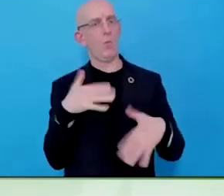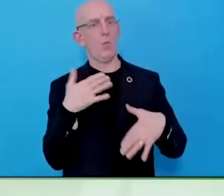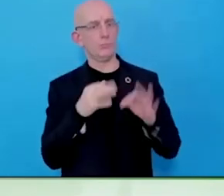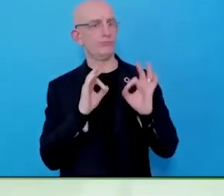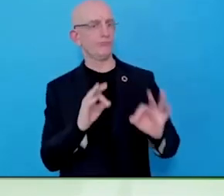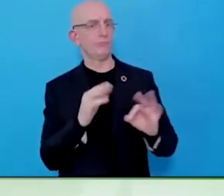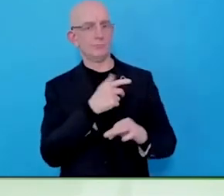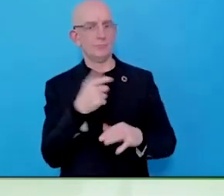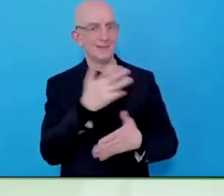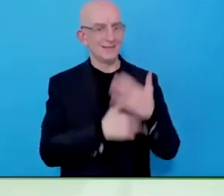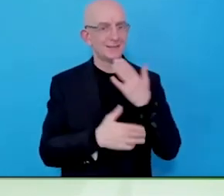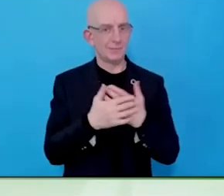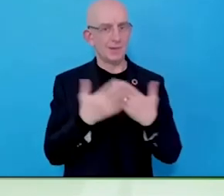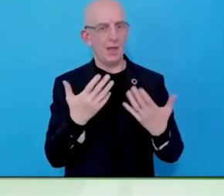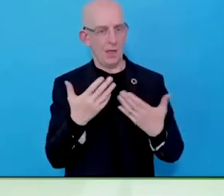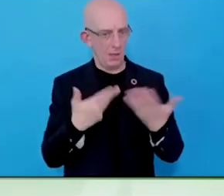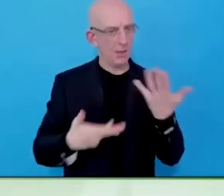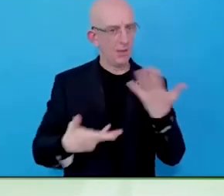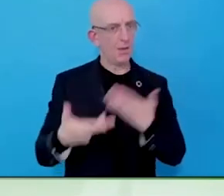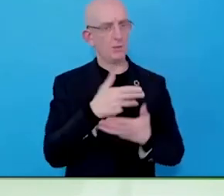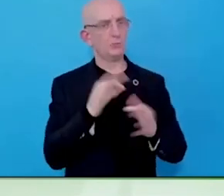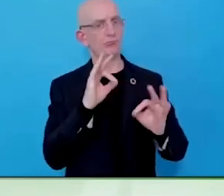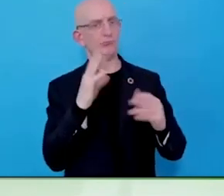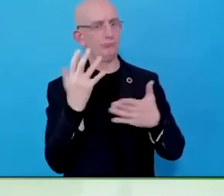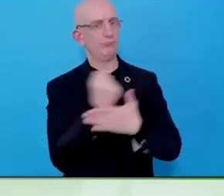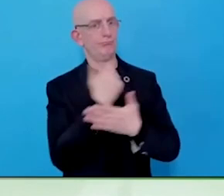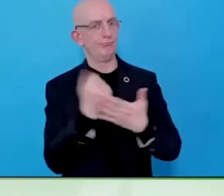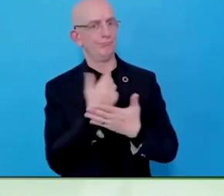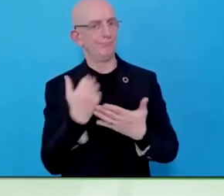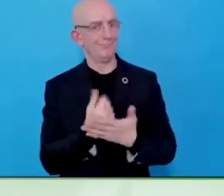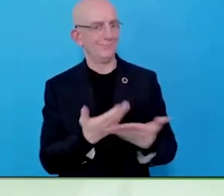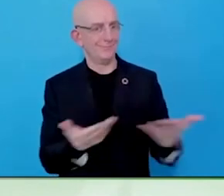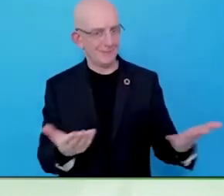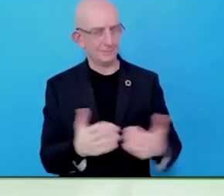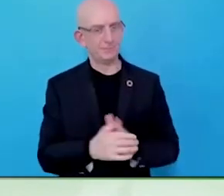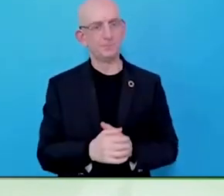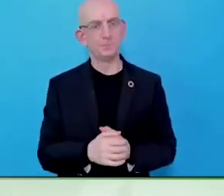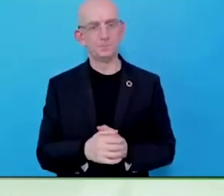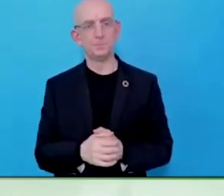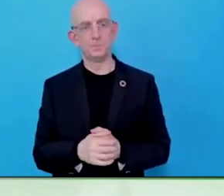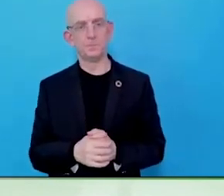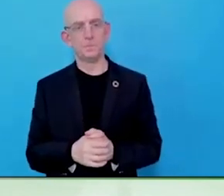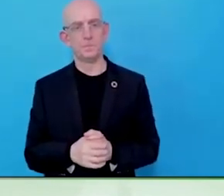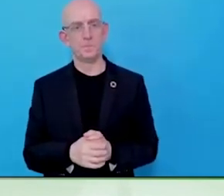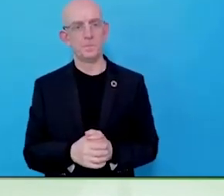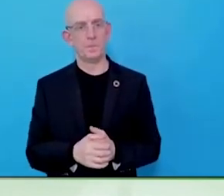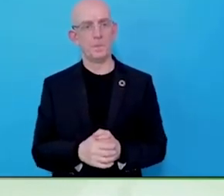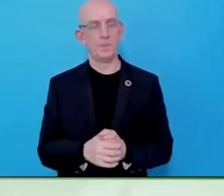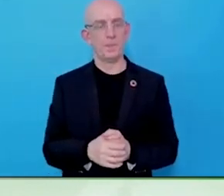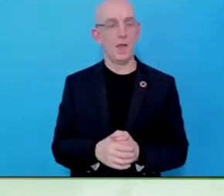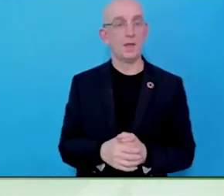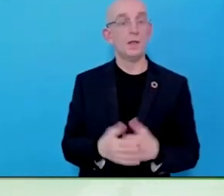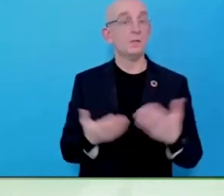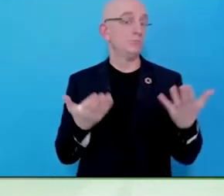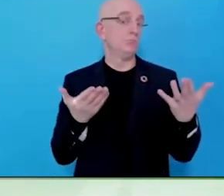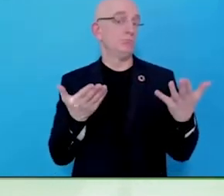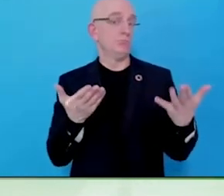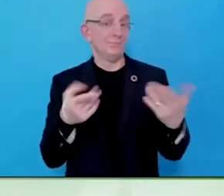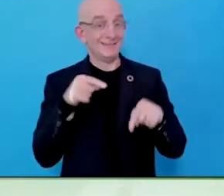What is some of the key areas of improvement that you have seen actually give us that motivation that things are changing all that